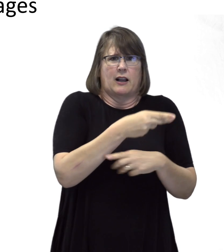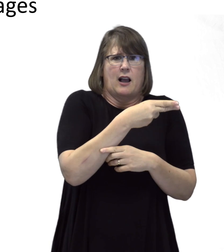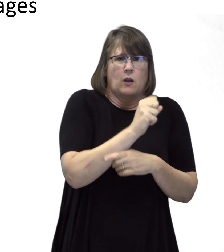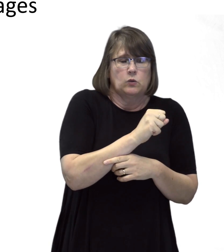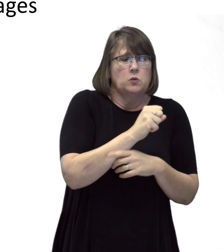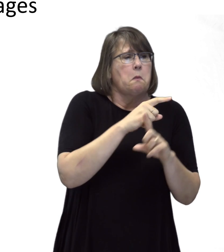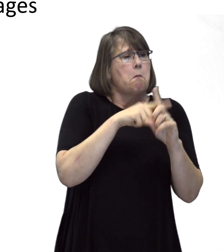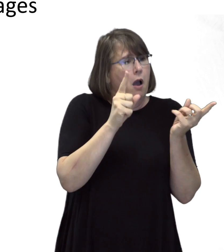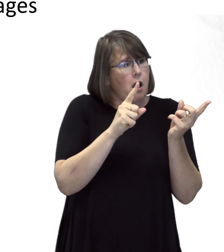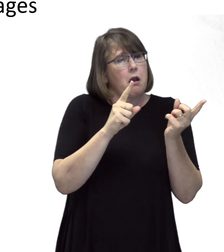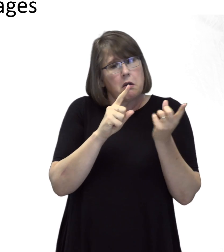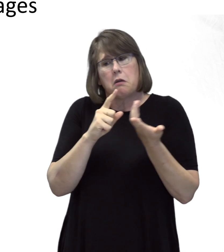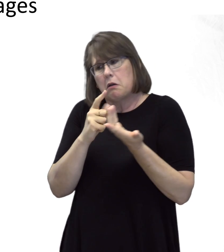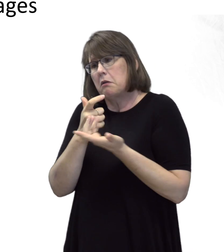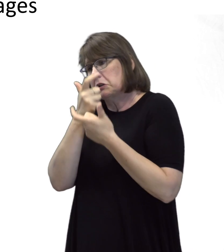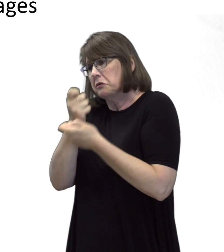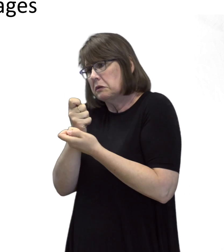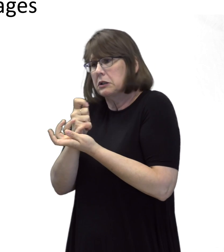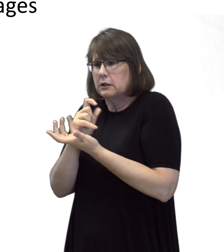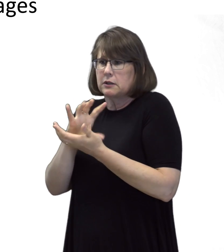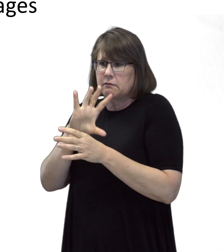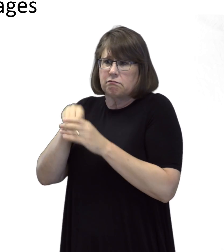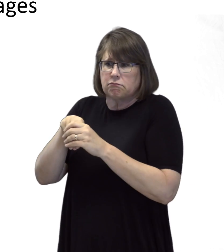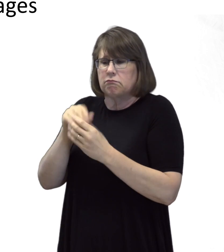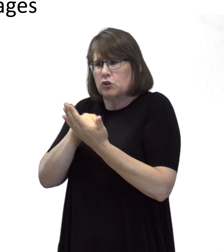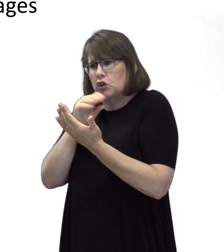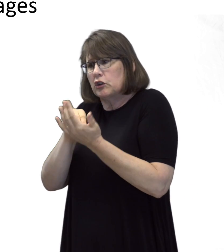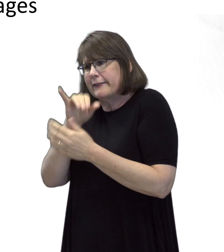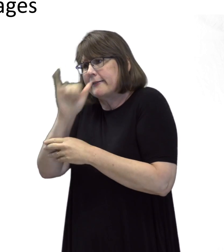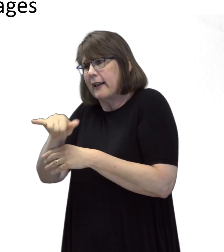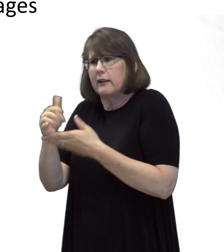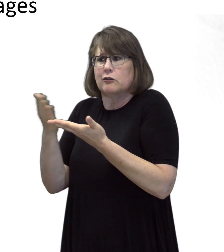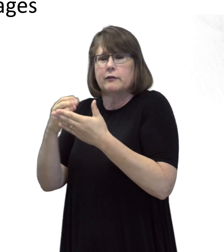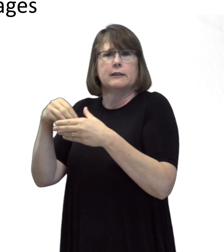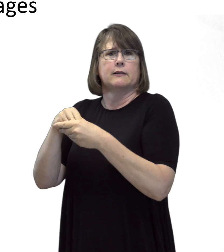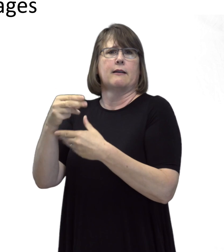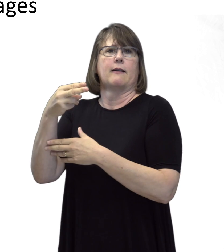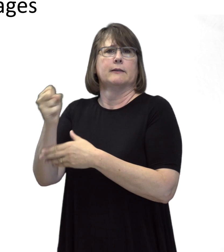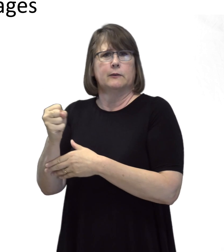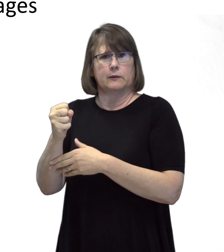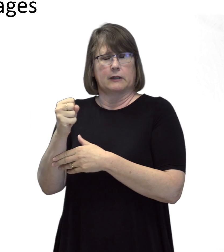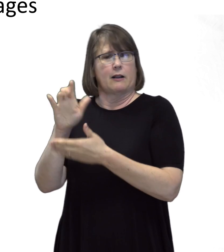but are interested about that service in college.